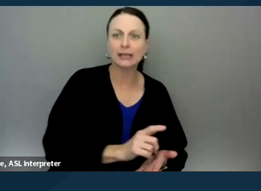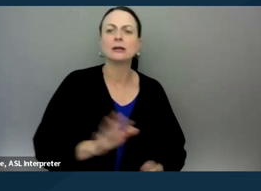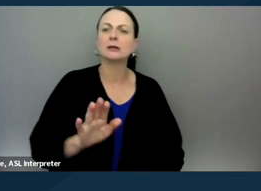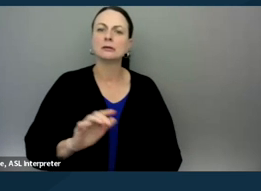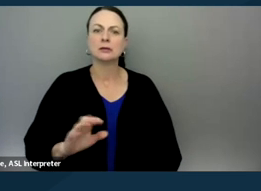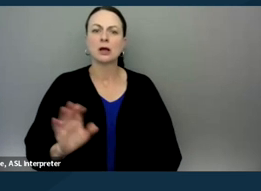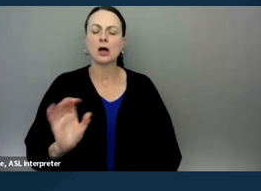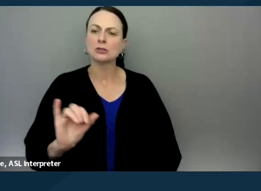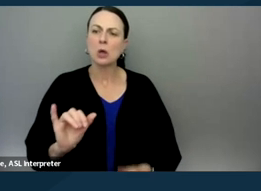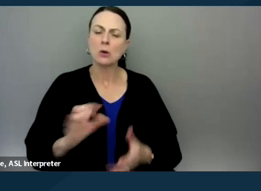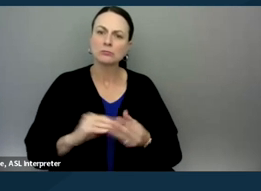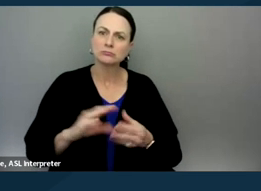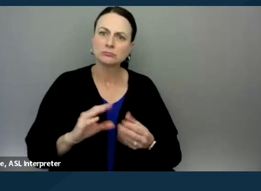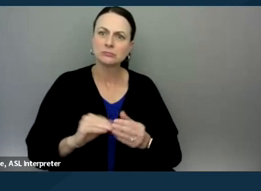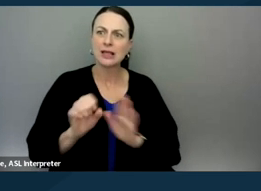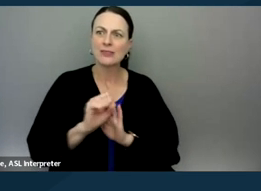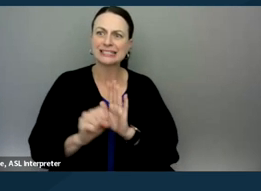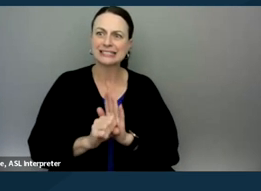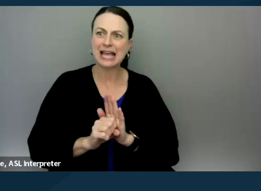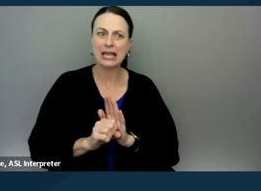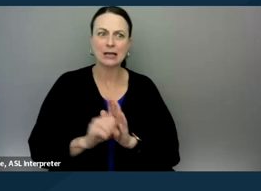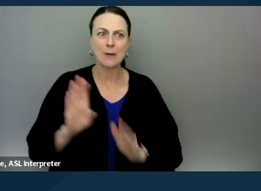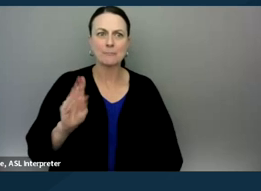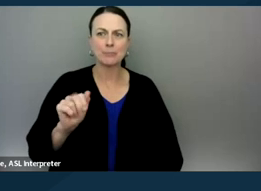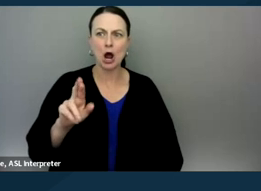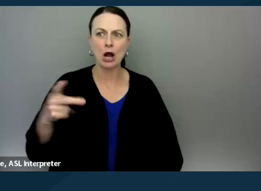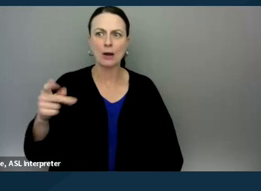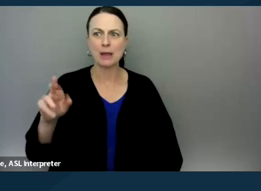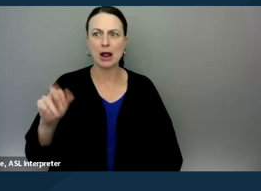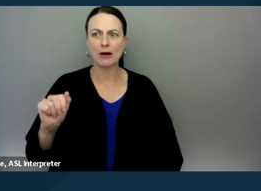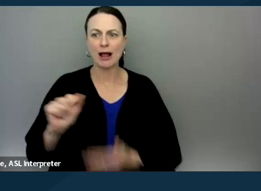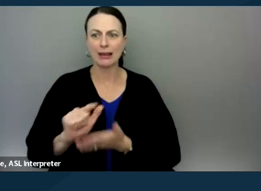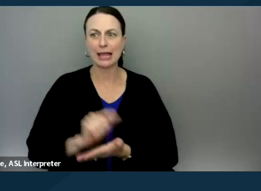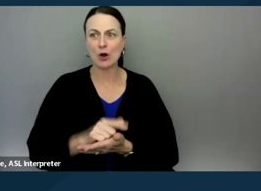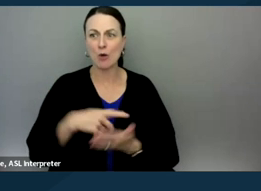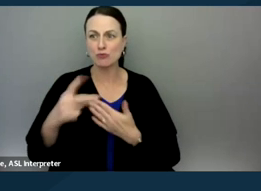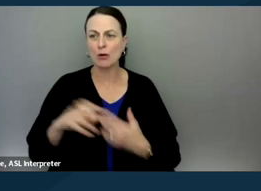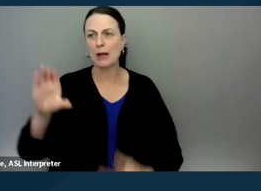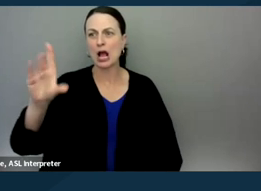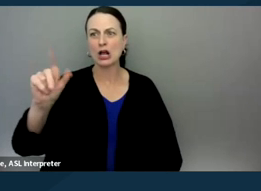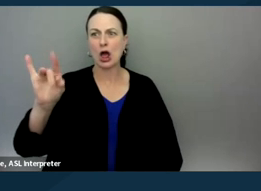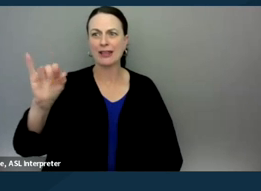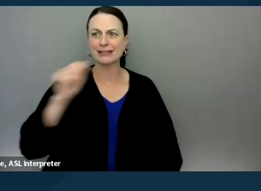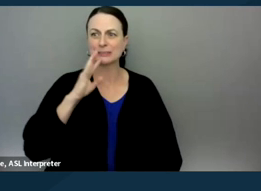more about this State Bar paralegal program? Sure, this is Claudia, also with DREDF.